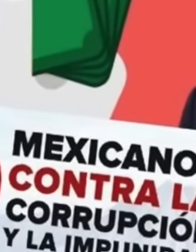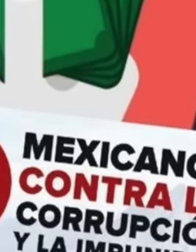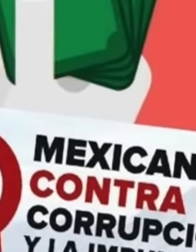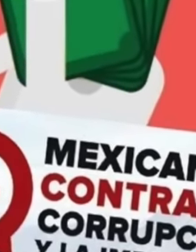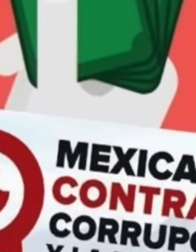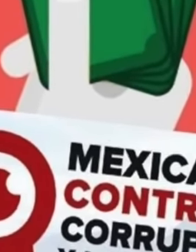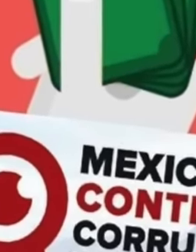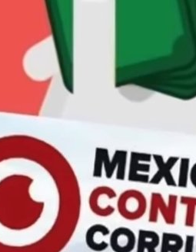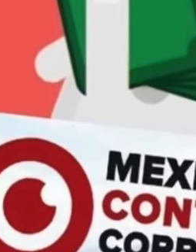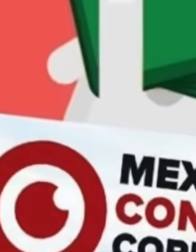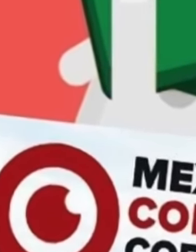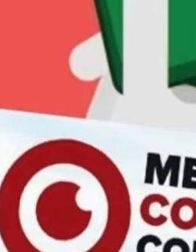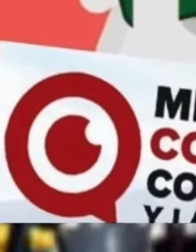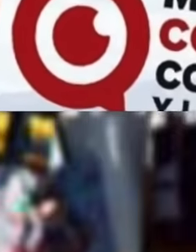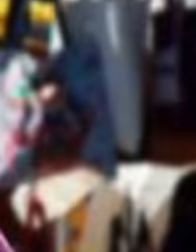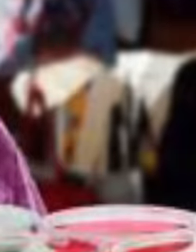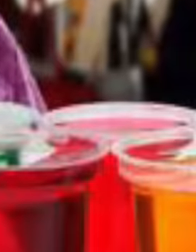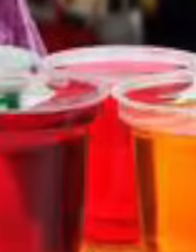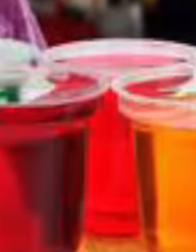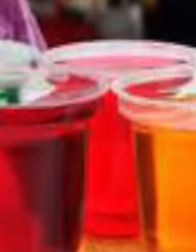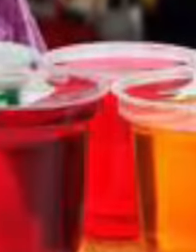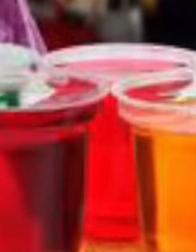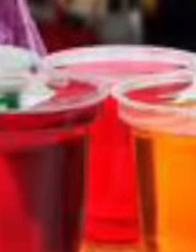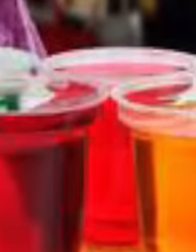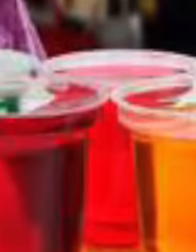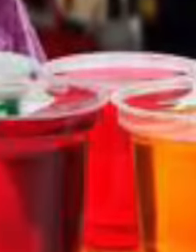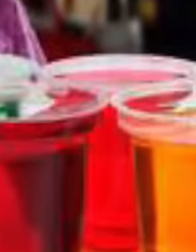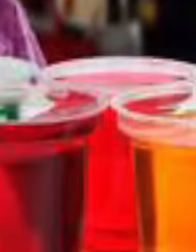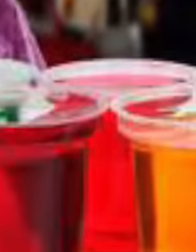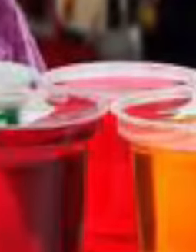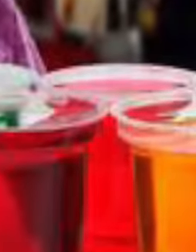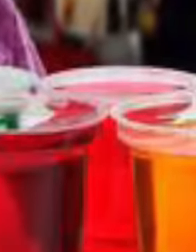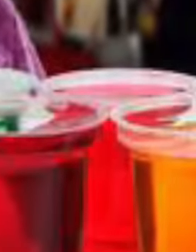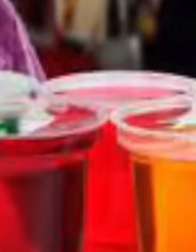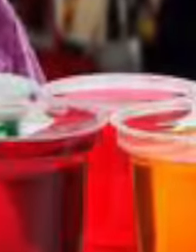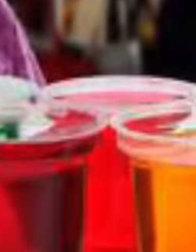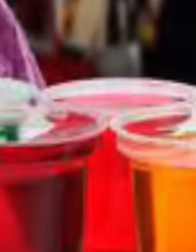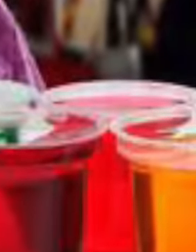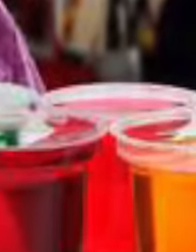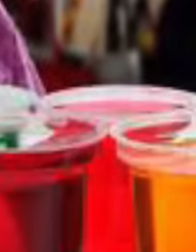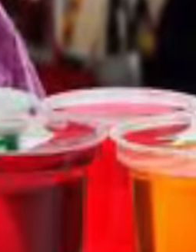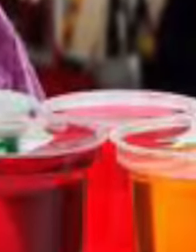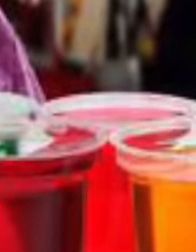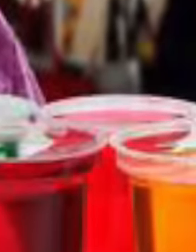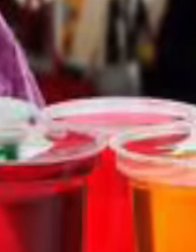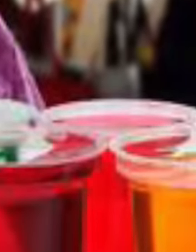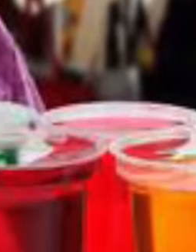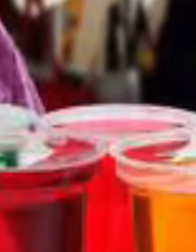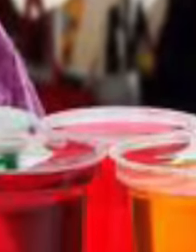corruption and is currently a member. of the campaign of the PAN candidate soil